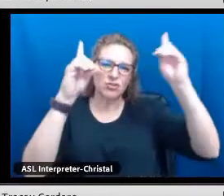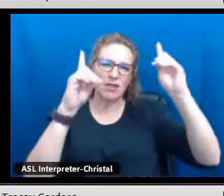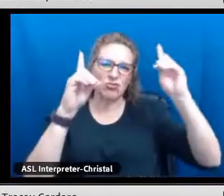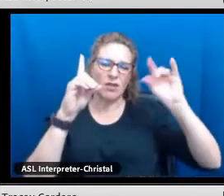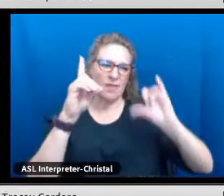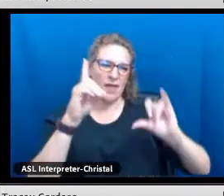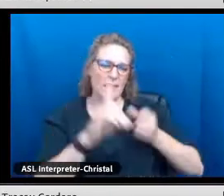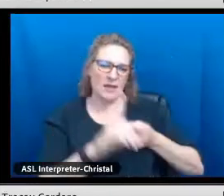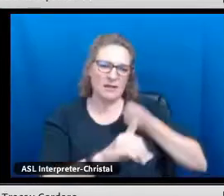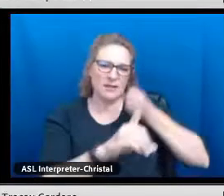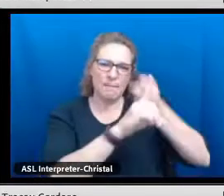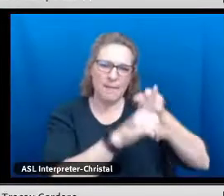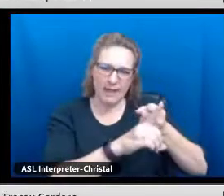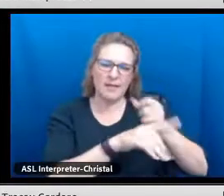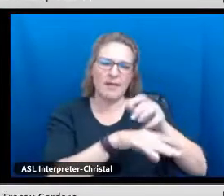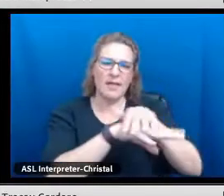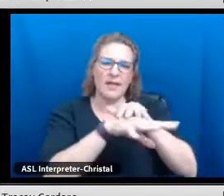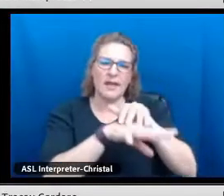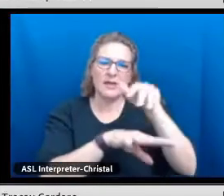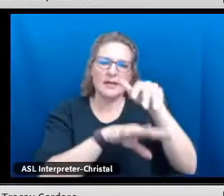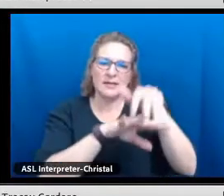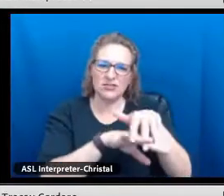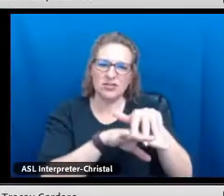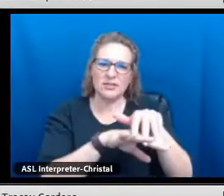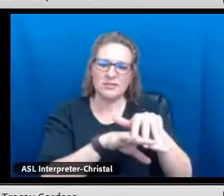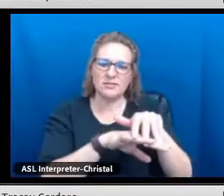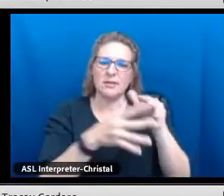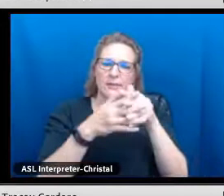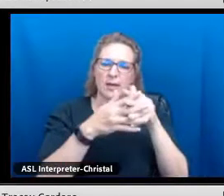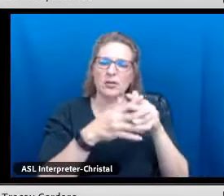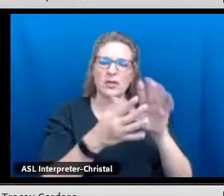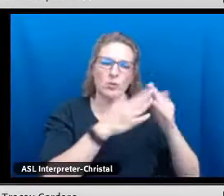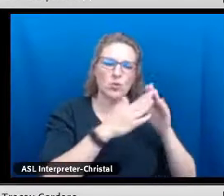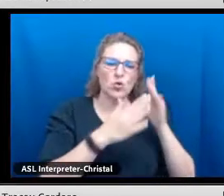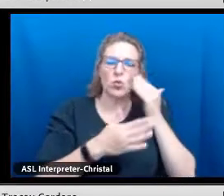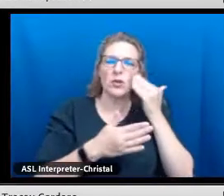Because of what the history of education has been through Indian people, through indigenous